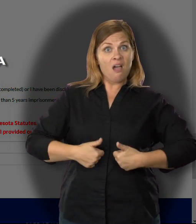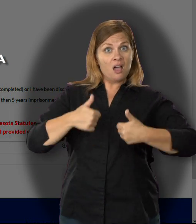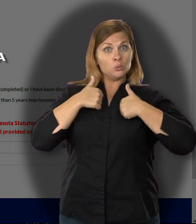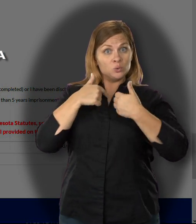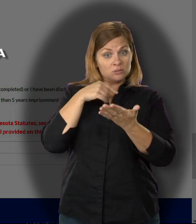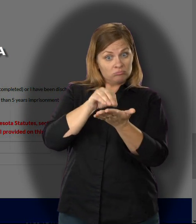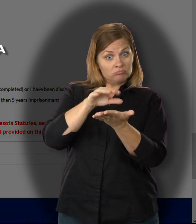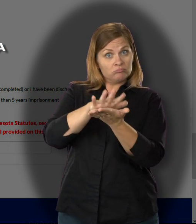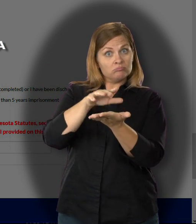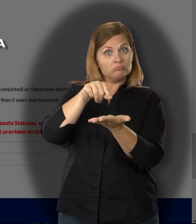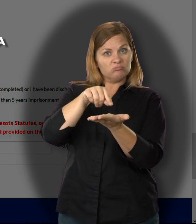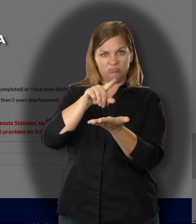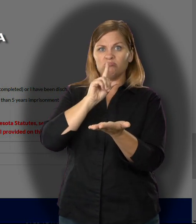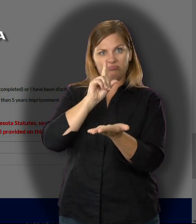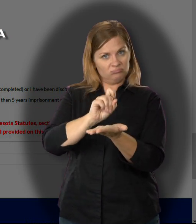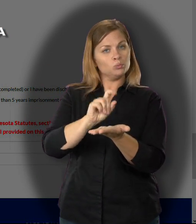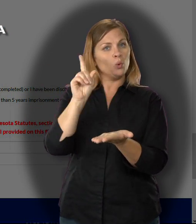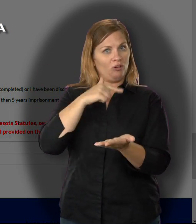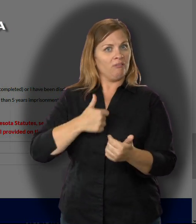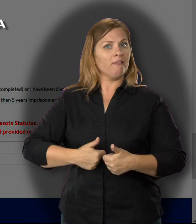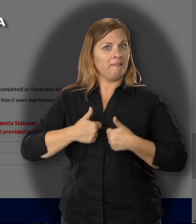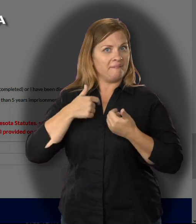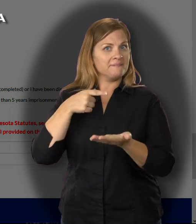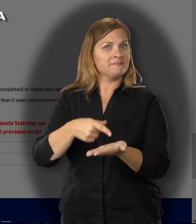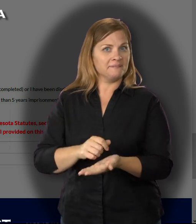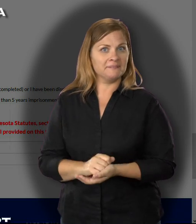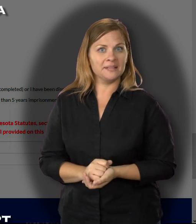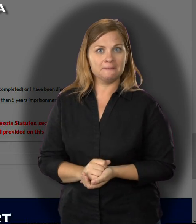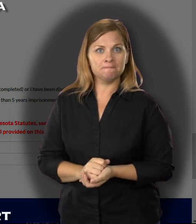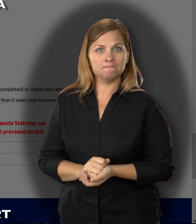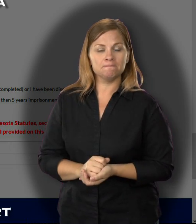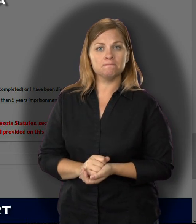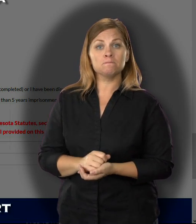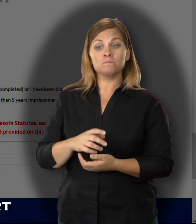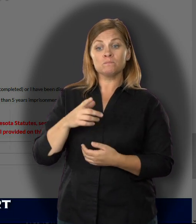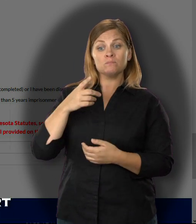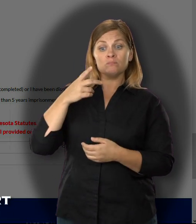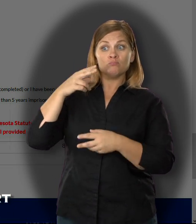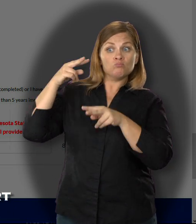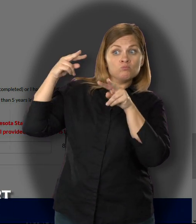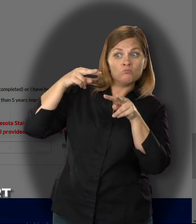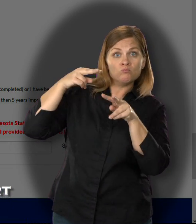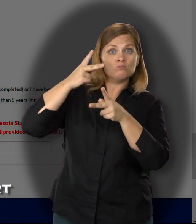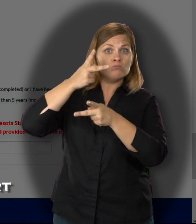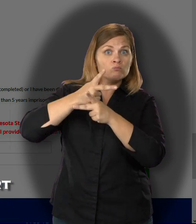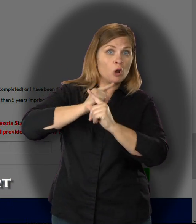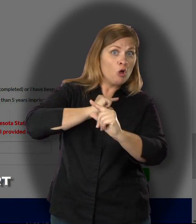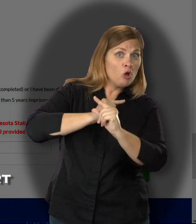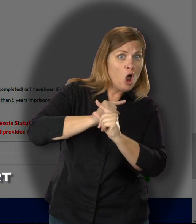am not under court-ordered guardianship in which the court order revokes my right to vote;